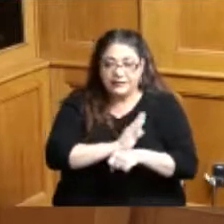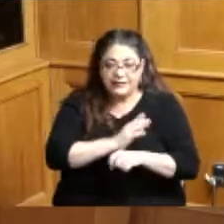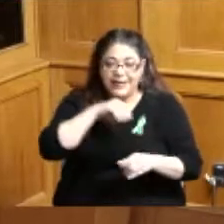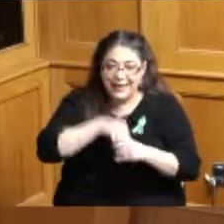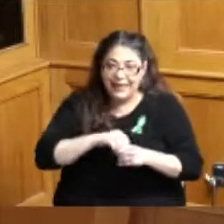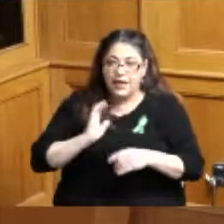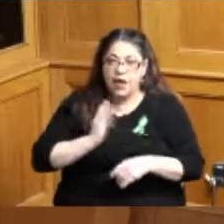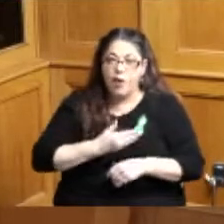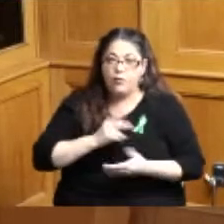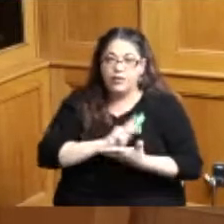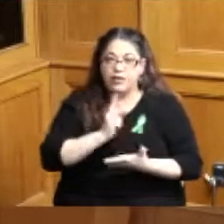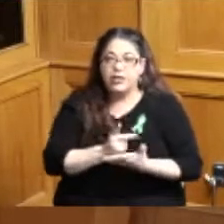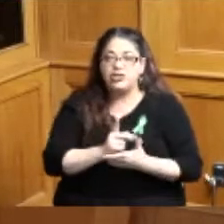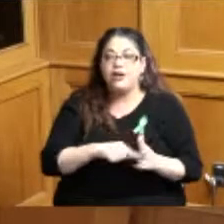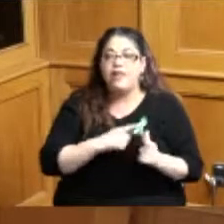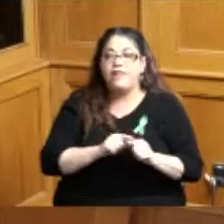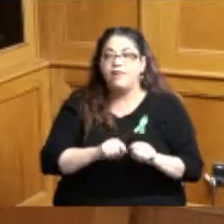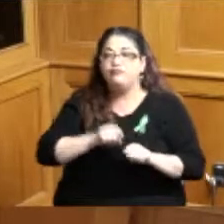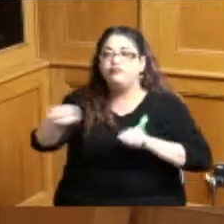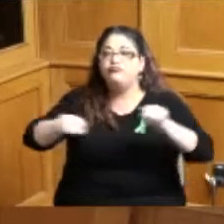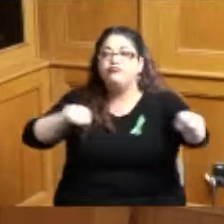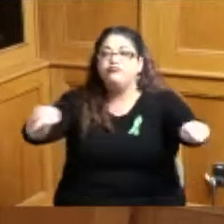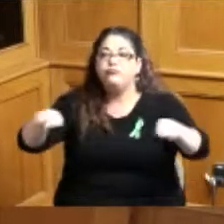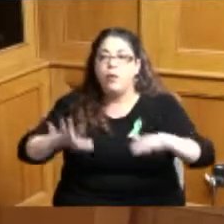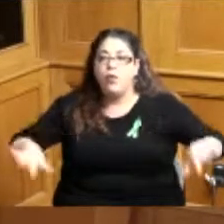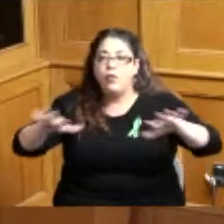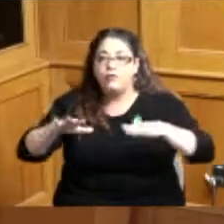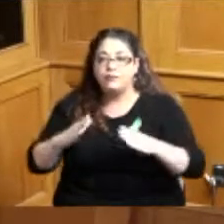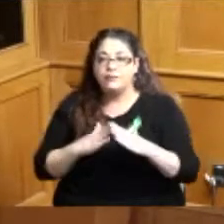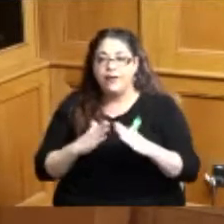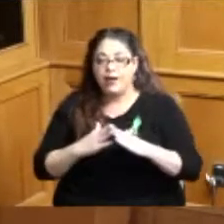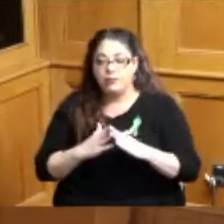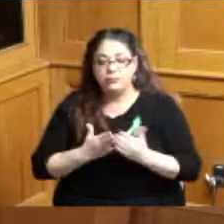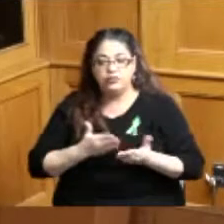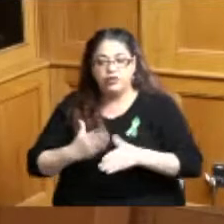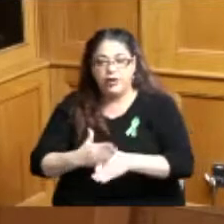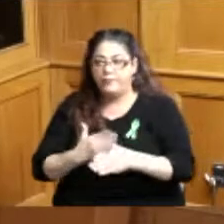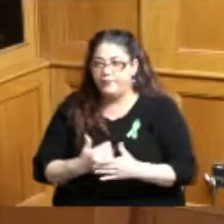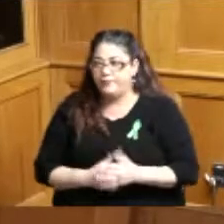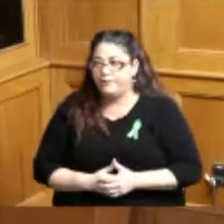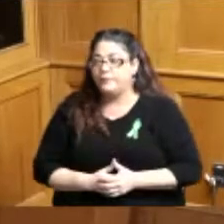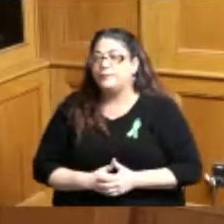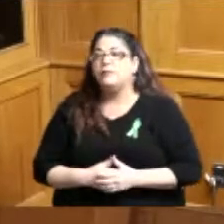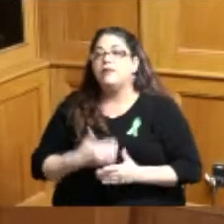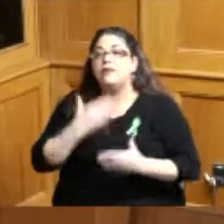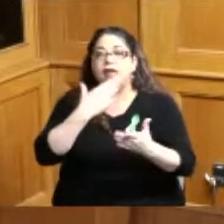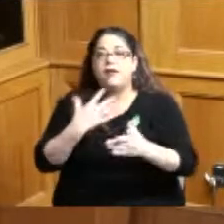thank you for the to the county for your insight and including us in the workforce development or